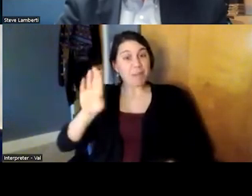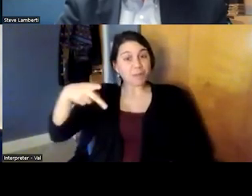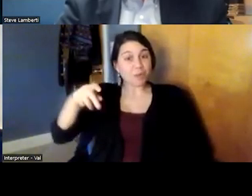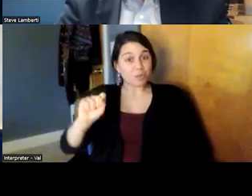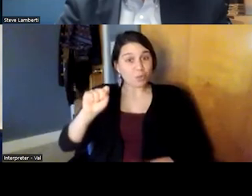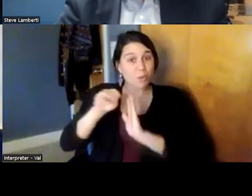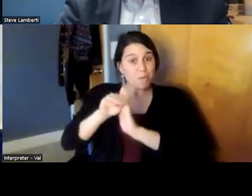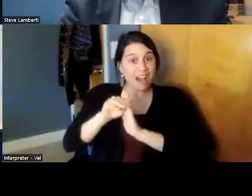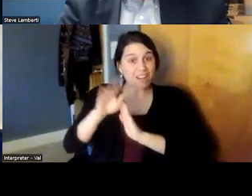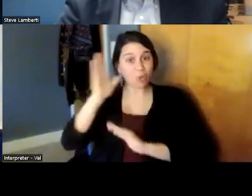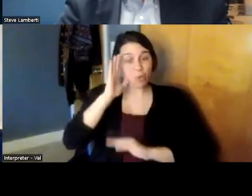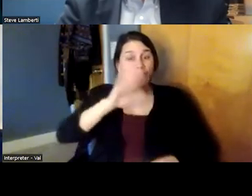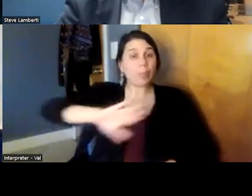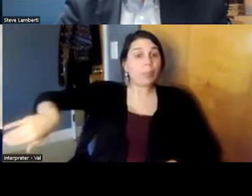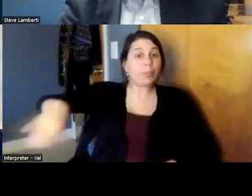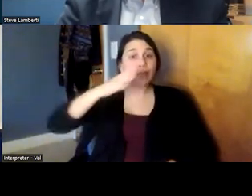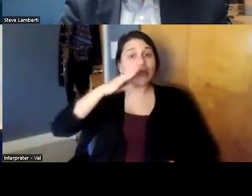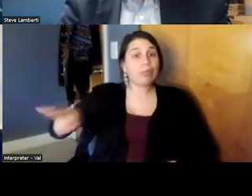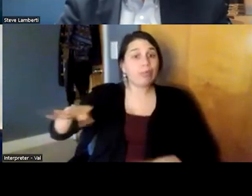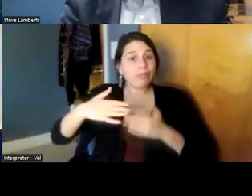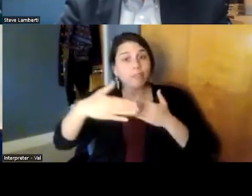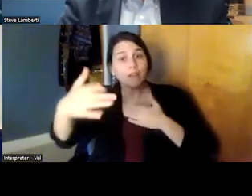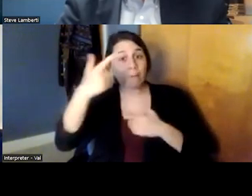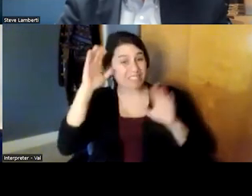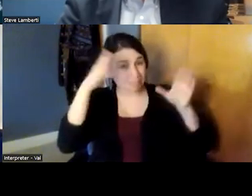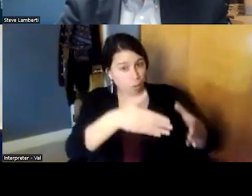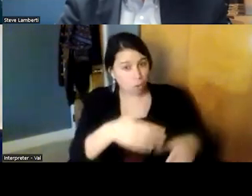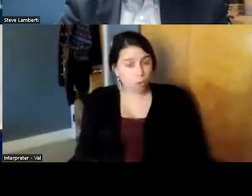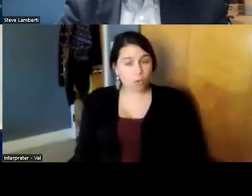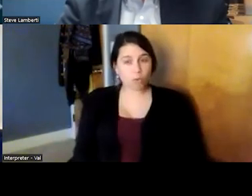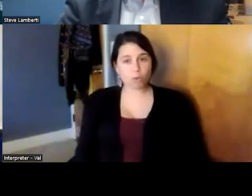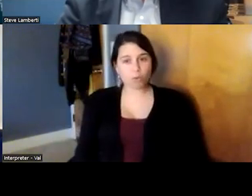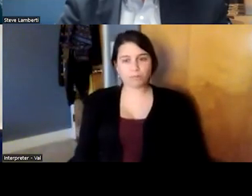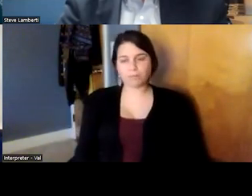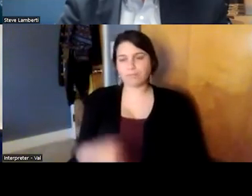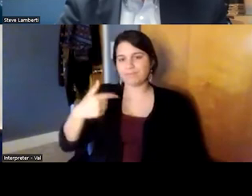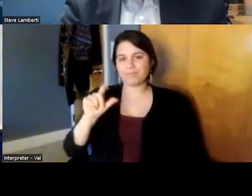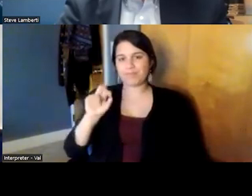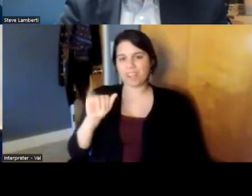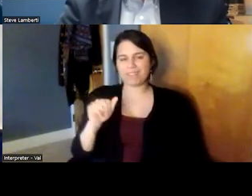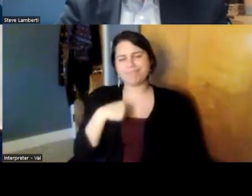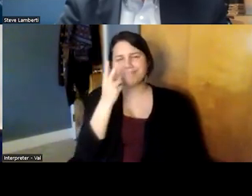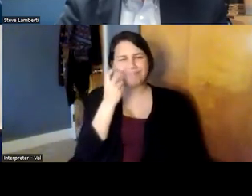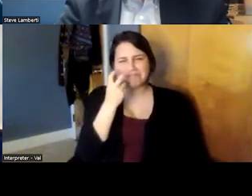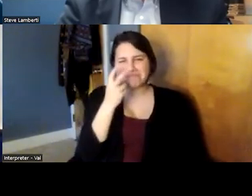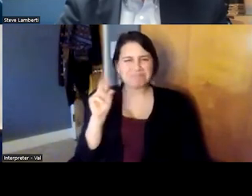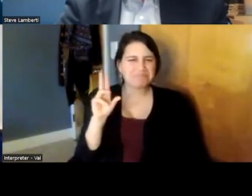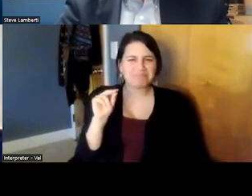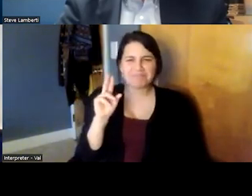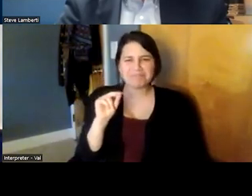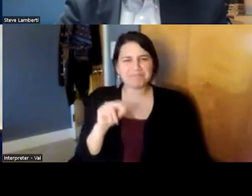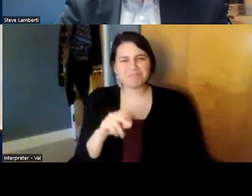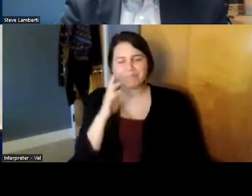be neglected during the years ahead so i i don't think so at all eric in fact quite the opposite